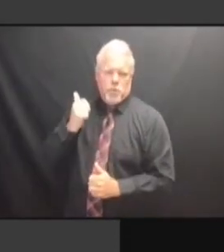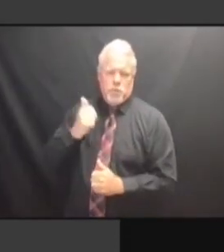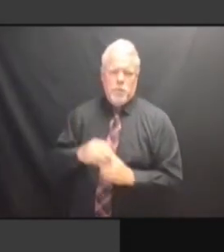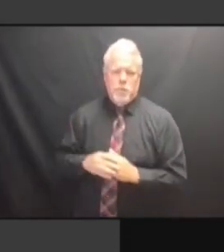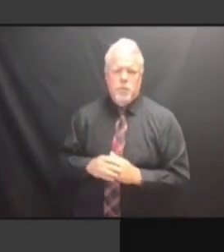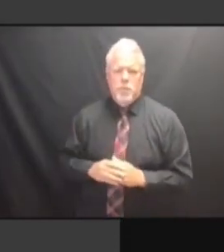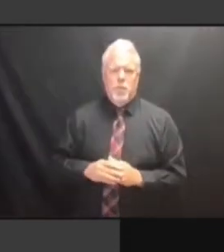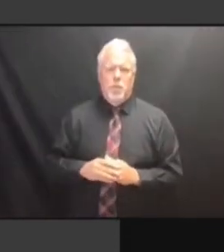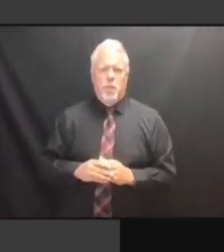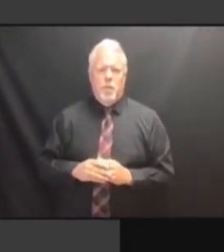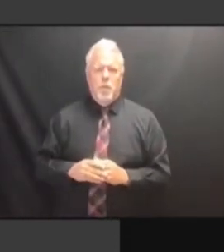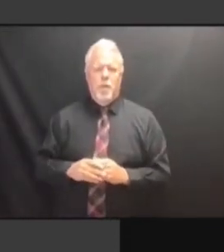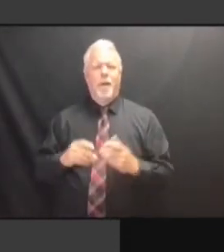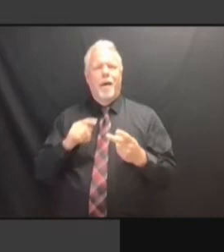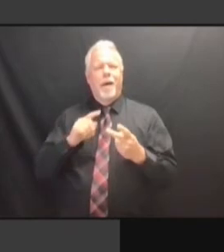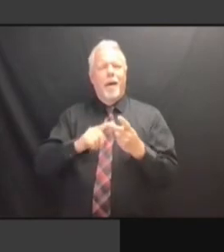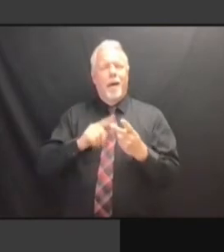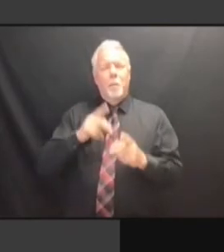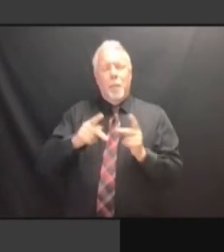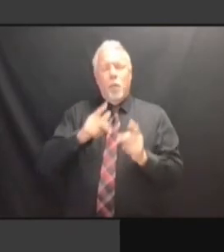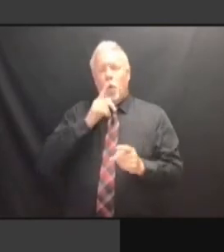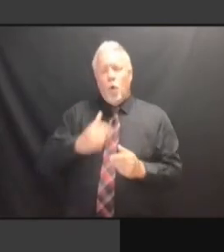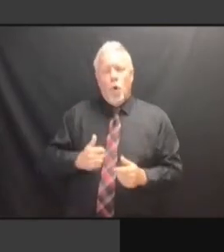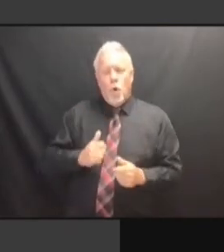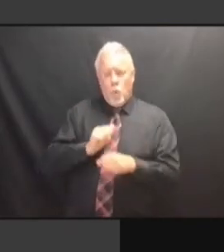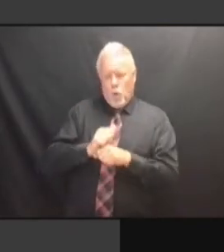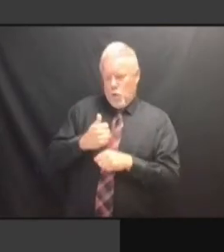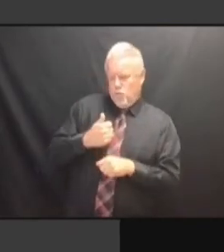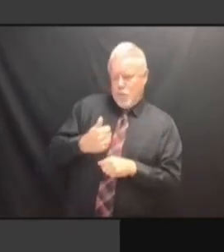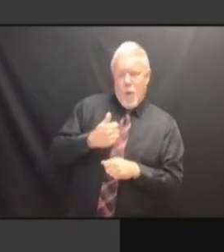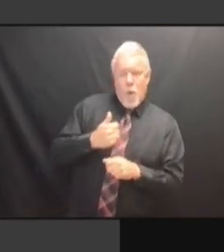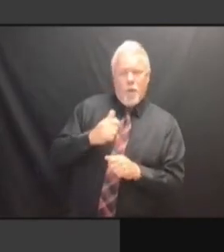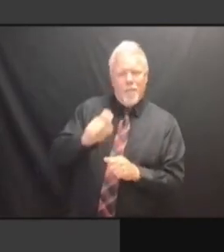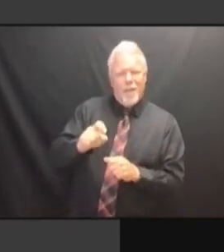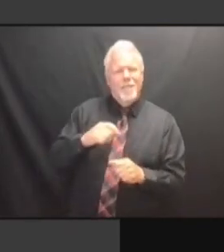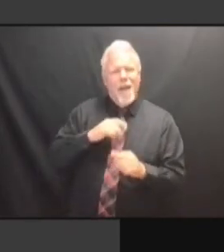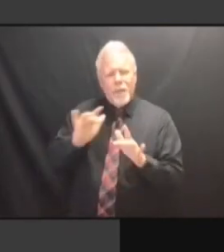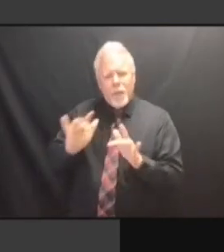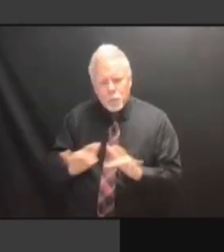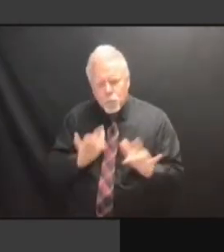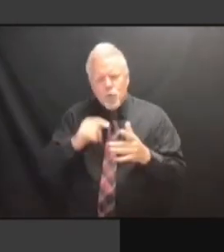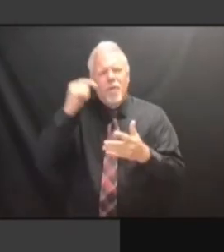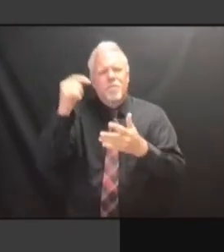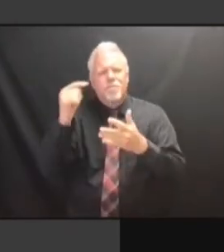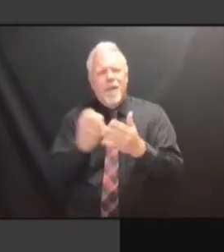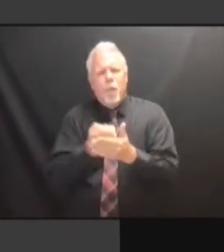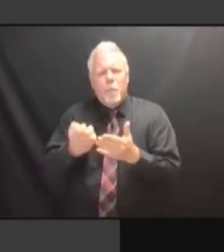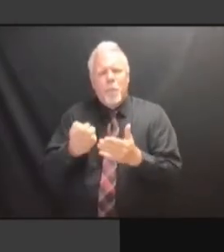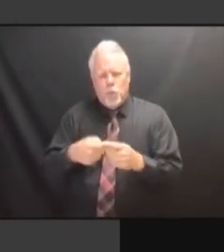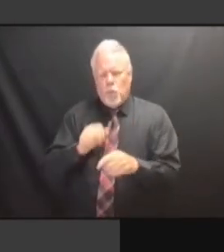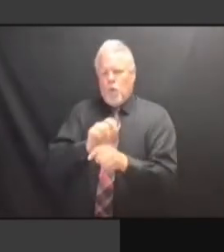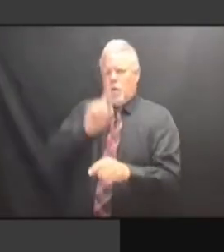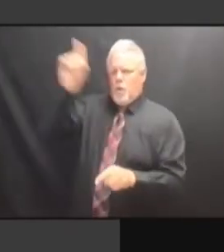SO WHAT HE'S LOOKING AT IS -- SO WHAT HE'S LOOKING AT IS -- AND SO WHAT HE'S LOOKING AT IS -- AND THIS SO WHAT HE'S LOOKING AT IS -- AND THIS IS SO WHAT HE'S LOOKING AT IS -- AND THIS IS NOT SO WHAT HE'S LOOKING AT IS -- AND THIS IS NOT THIS SO WHAT HE'S LOOKING AT IS -- AND THIS IS NOT THIS YEAR, SO WHAT HE'S LOOKING AT IS -- AND THIS IS NOT THIS YEAR, IT AND THIS IS NOT THIS YEAR, IT AND THIS IS NOT THIS YEAR, IT MAY AND THIS IS NOT THIS YEAR, IT MAY NOT AND THIS IS NOT THIS YEAR, IT MAY NOT BE AND THIS IS NOT THIS YEAR, IT MAY NOT BE NEXT AND THIS IS NOT THIS YEAR, IT MAY NOT BE NEXT YEAR, AND THIS IS NOT THIS YEAR, IT MAY NOT BE NEXT YEAR, MORE MAY NOT BE NEXT YEAR, MORE MAY NOT BE NEXT YEAR, MORE LIKELY MAY NOT BE NEXT YEAR, MORE LIKELY THE MAY NOT BE NEXT YEAR, MORE LIKELY THE THIRD MAY NOT BE NEXT YEAR, MORE LIKELY THE THIRD YEAR MAY NOT BE NEXT YEAR, MORE LIKELY THE THIRD YEAR DOWN MAY NOT BE NEXT YEAR, MORE LIKELY THE THIRD YEAR DOWN THE LIKELY THE THIRD YEAR DOWN THE LIKELY THE THIRD YEAR DOWN THE LINE, LIKELY THE THIRD YEAR DOWN THE LINE, IS LIKELY THE THIRD YEAR DOWN THE LINE, IS TO LIKELY THE THIRD YEAR DOWN THE LINE, IS TO EXPAND LIKELY THE THIRD YEAR DOWN THE LINE, IS TO EXPAND TO